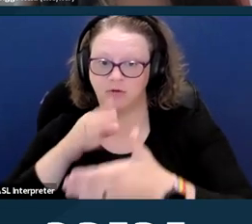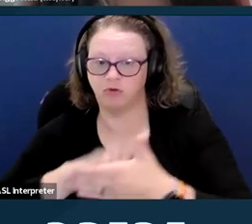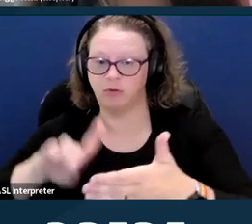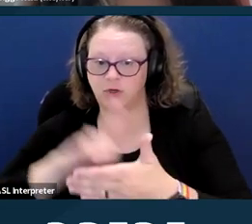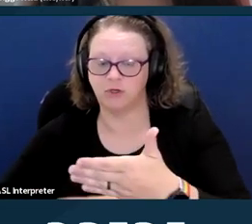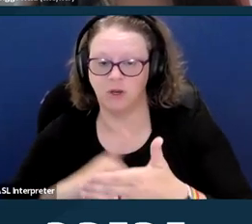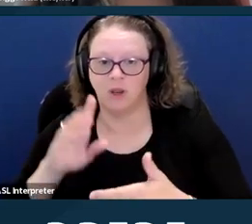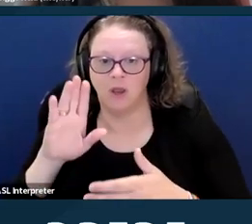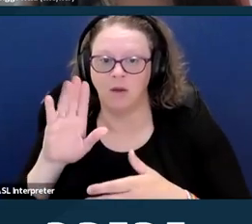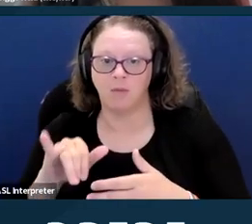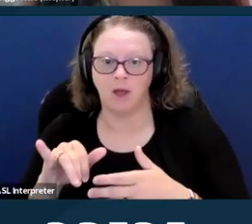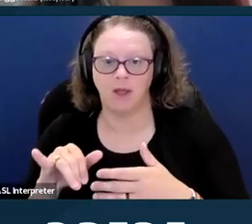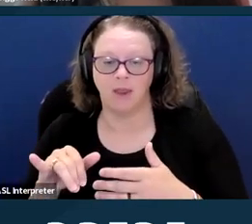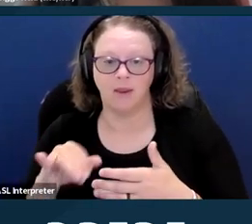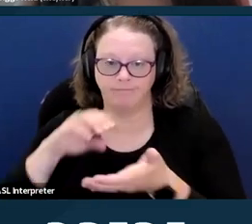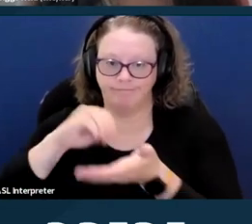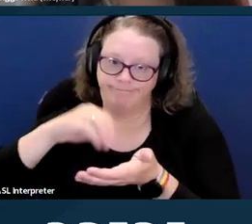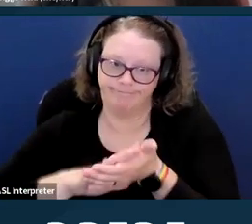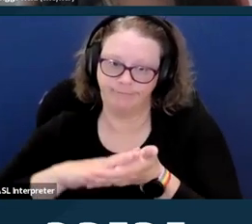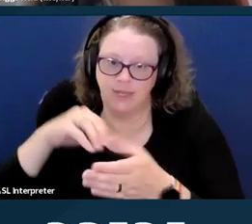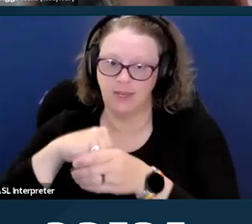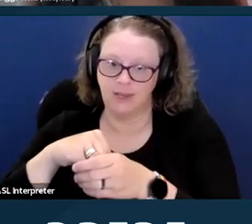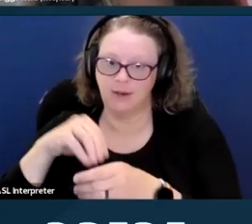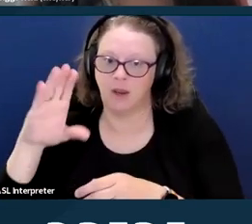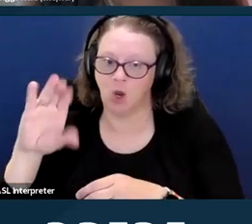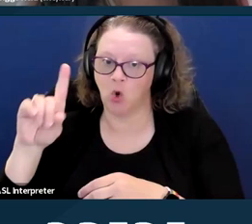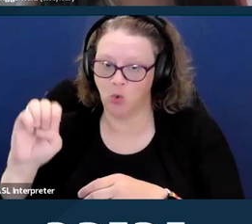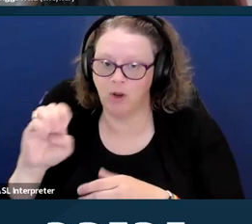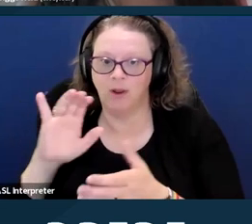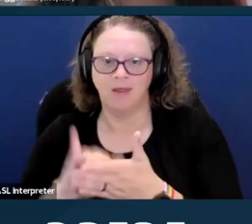by codifying Section 1557 prohibition against discriminating